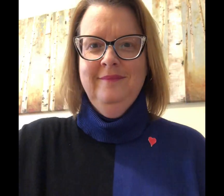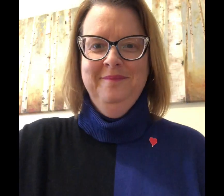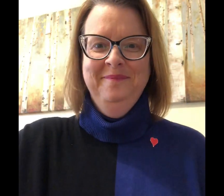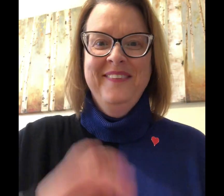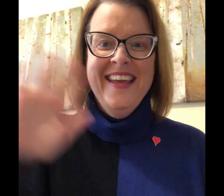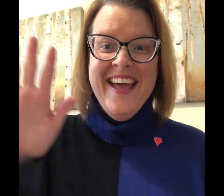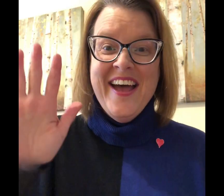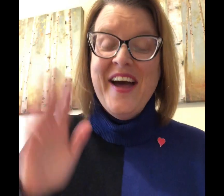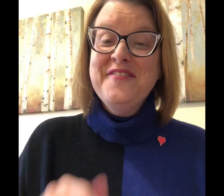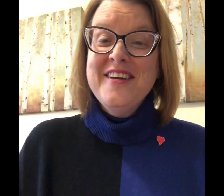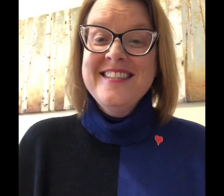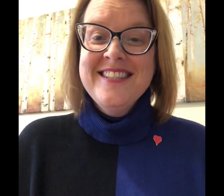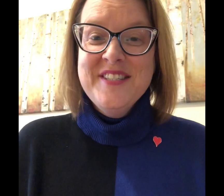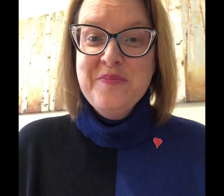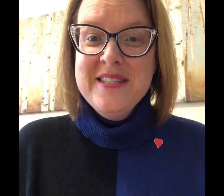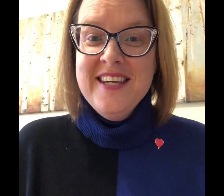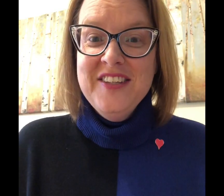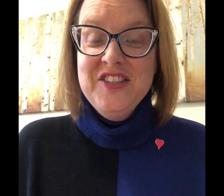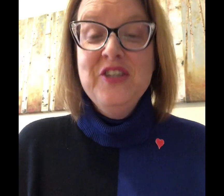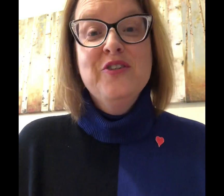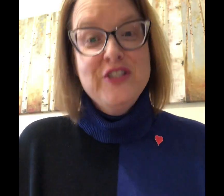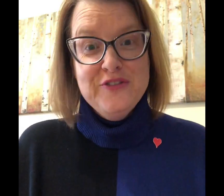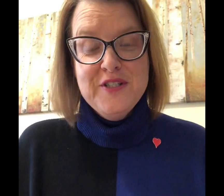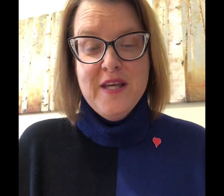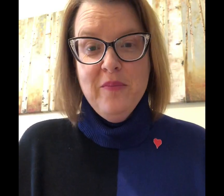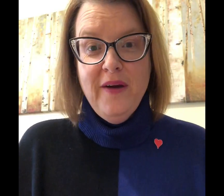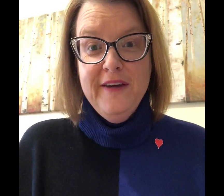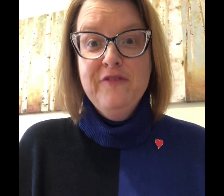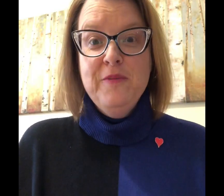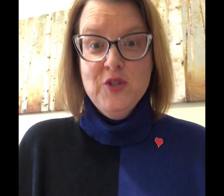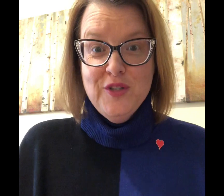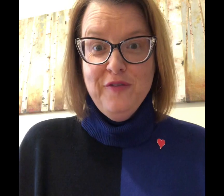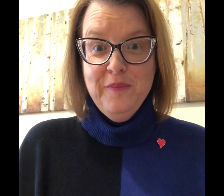Hi friends this is Miss Angie your Children's Librarian from Tredyffrin